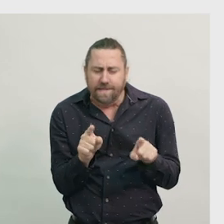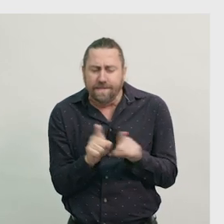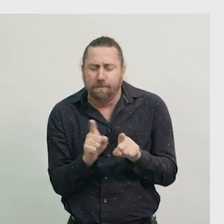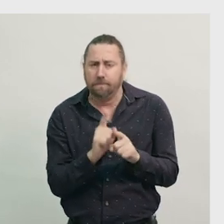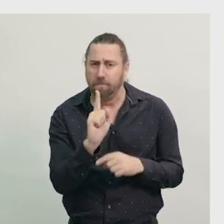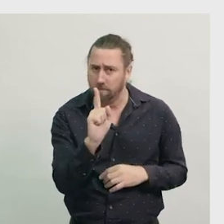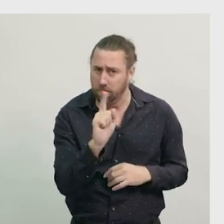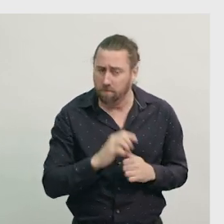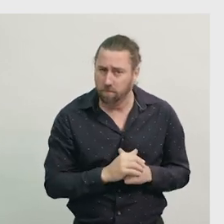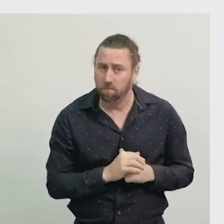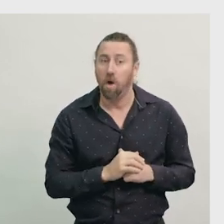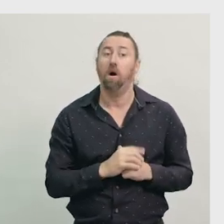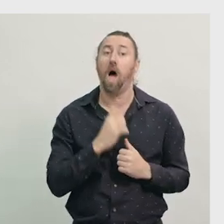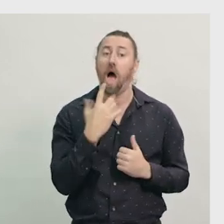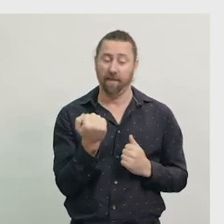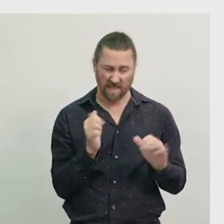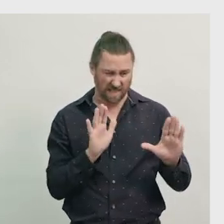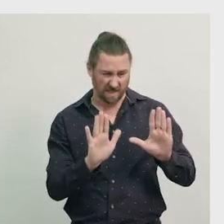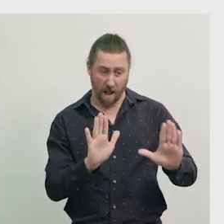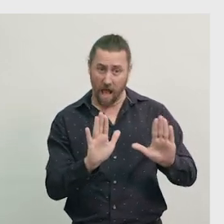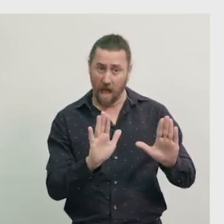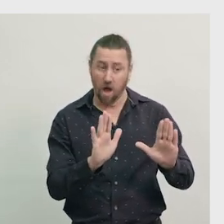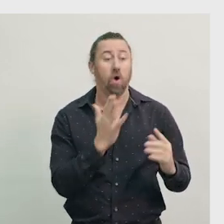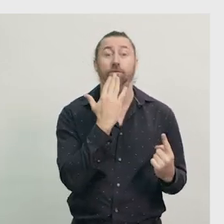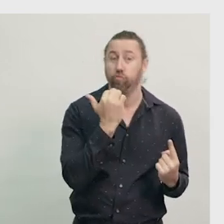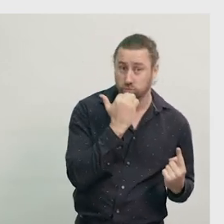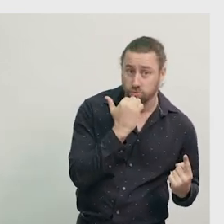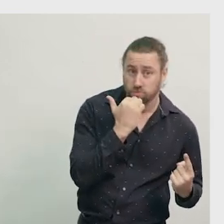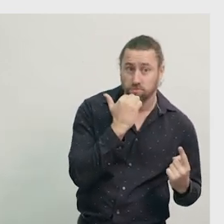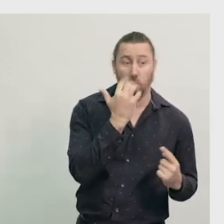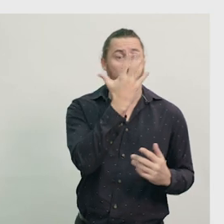They're similar, in that they are both fruits, that grow on trees,